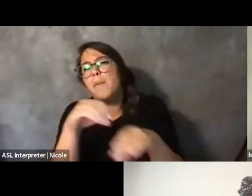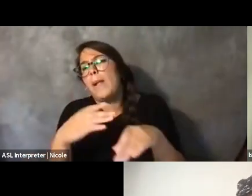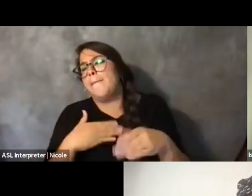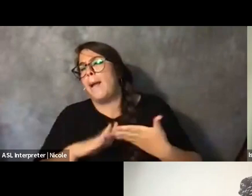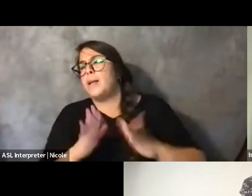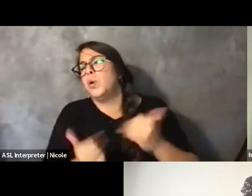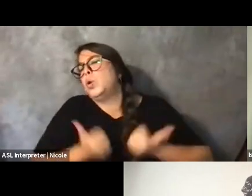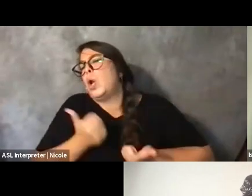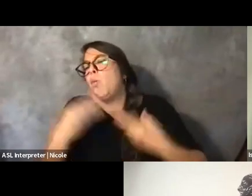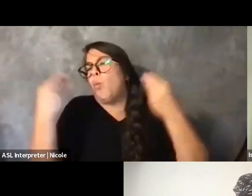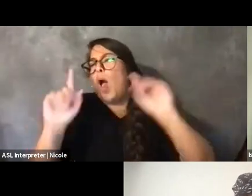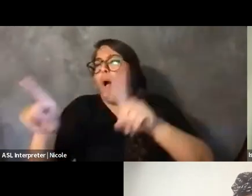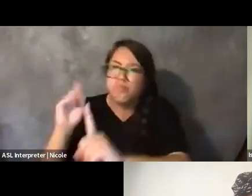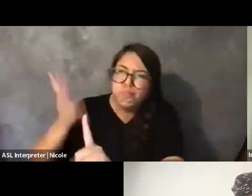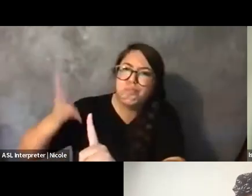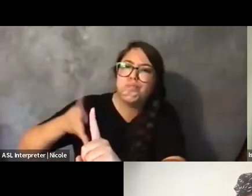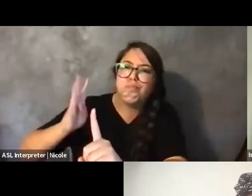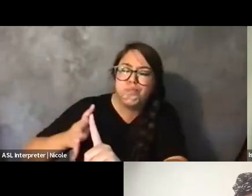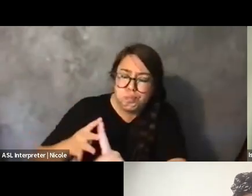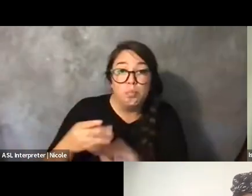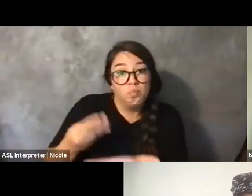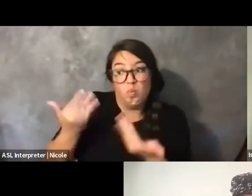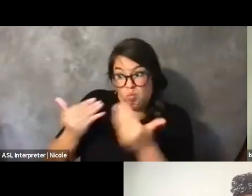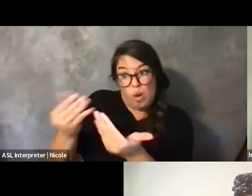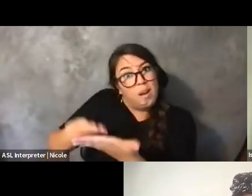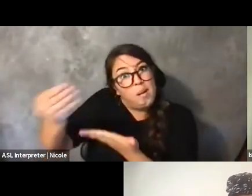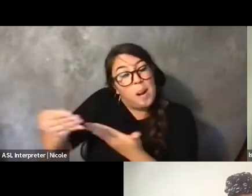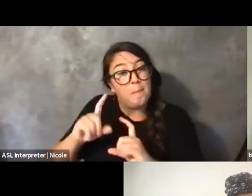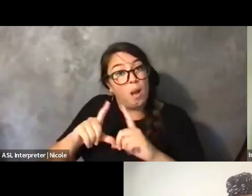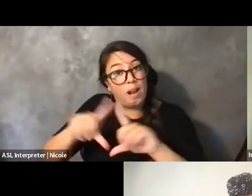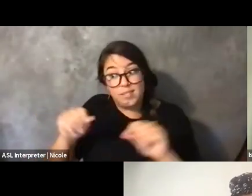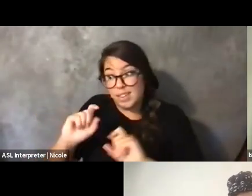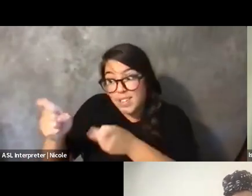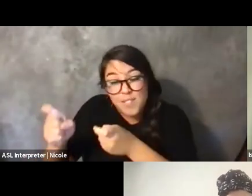And then, every meeting that she had with community members, she was just, like, handing out gift cards.